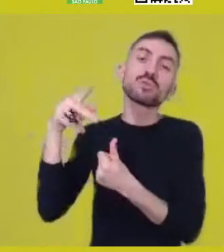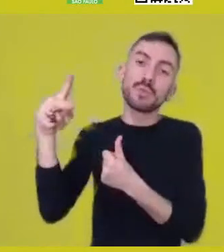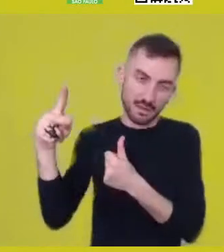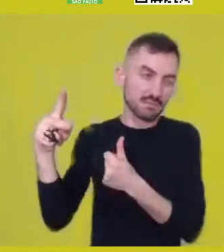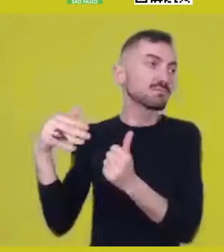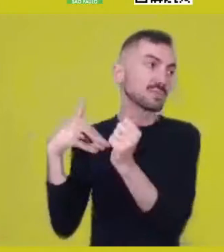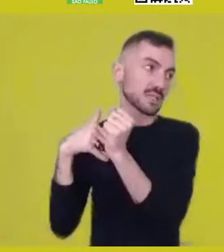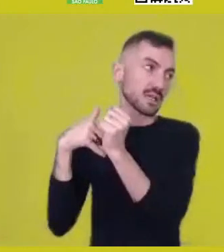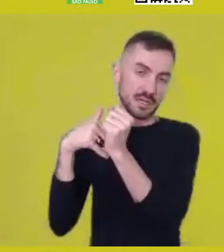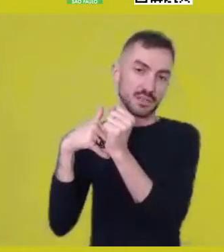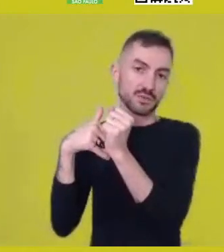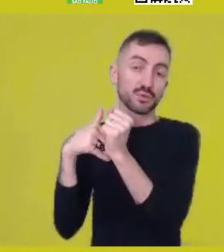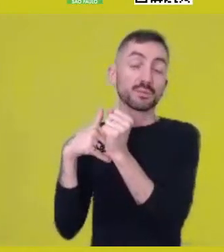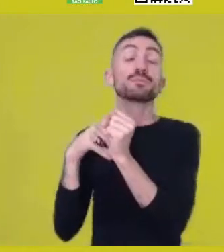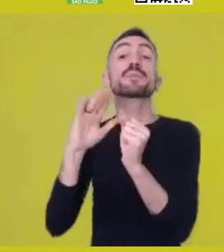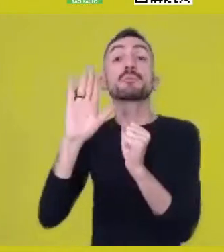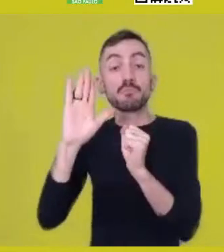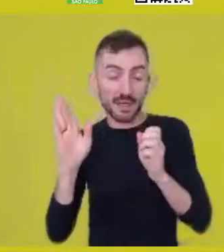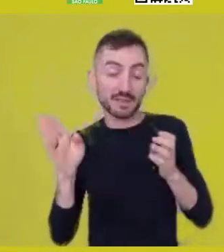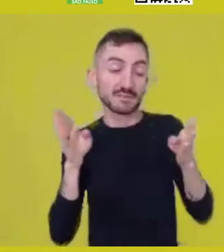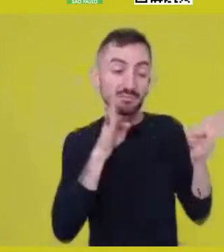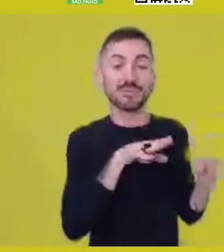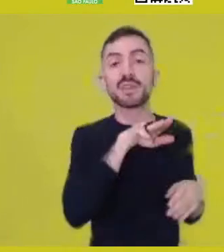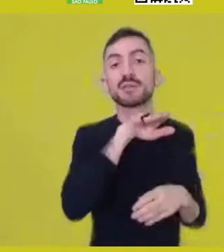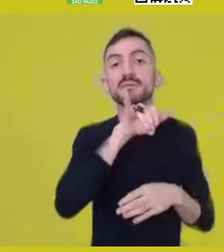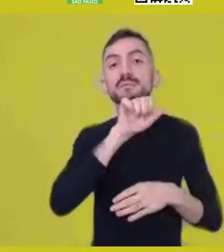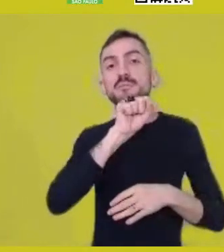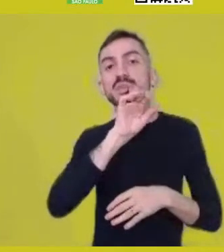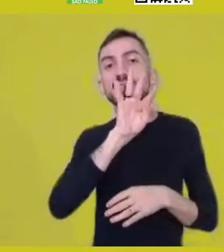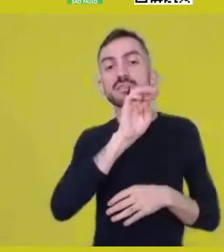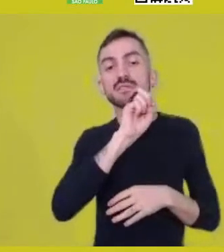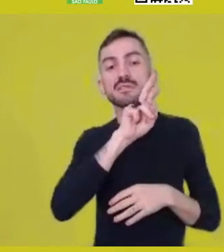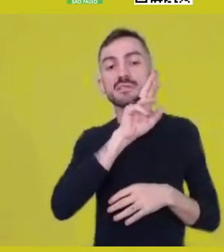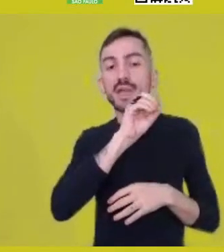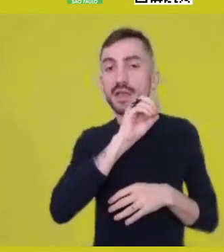And there are mysteries, things which we effectively don’t know.